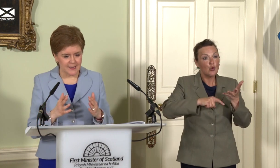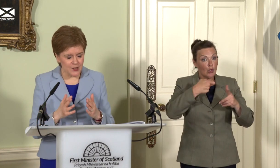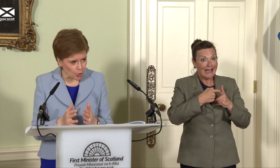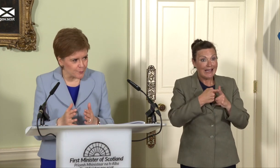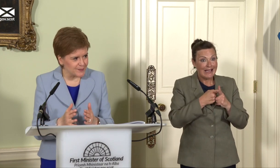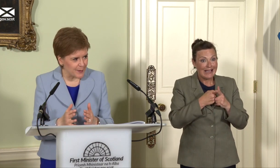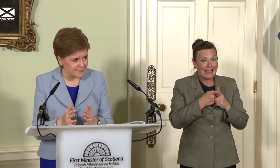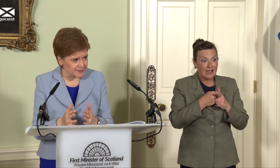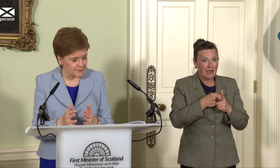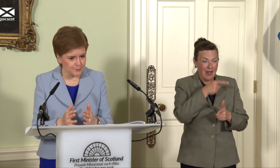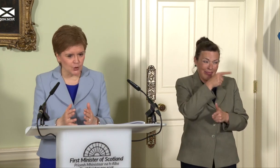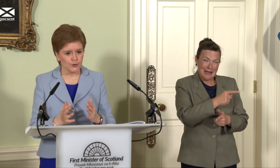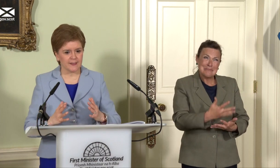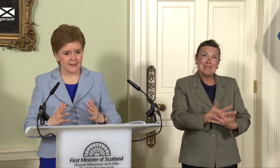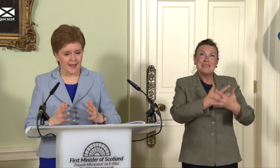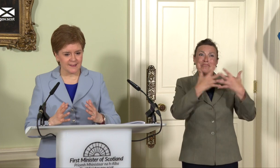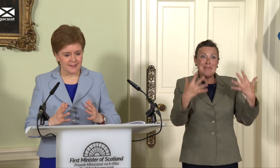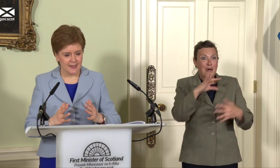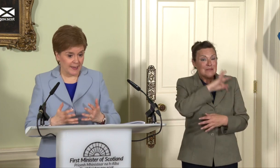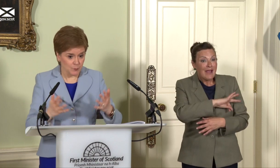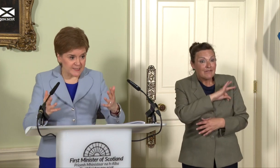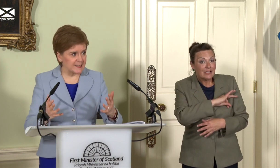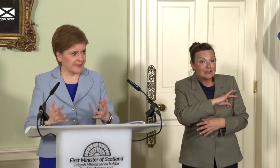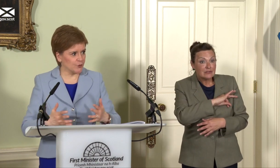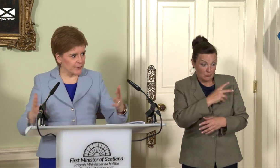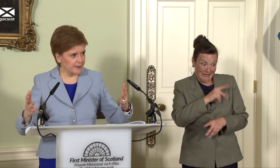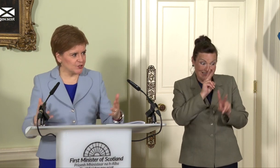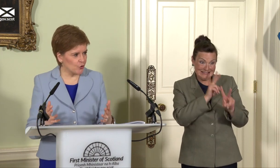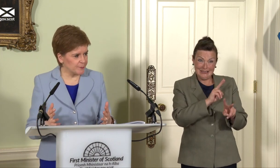enormous benefits because it has… and we can see that, the Northern Irish economy is